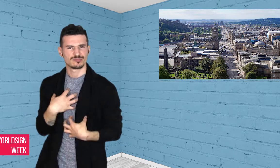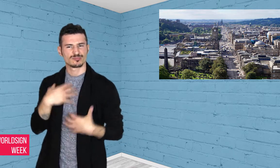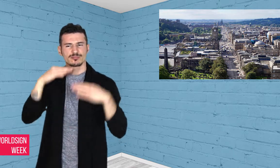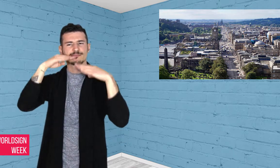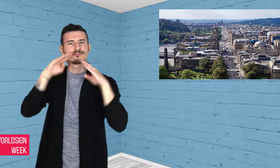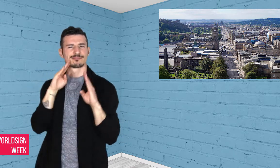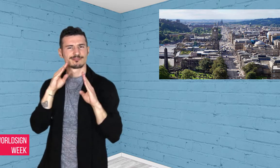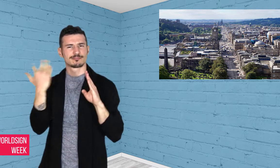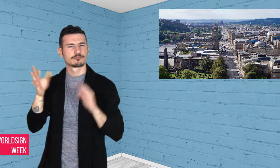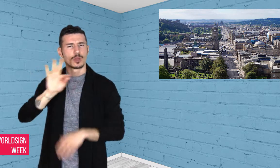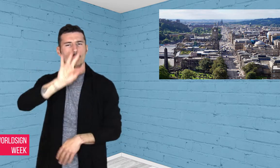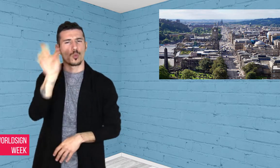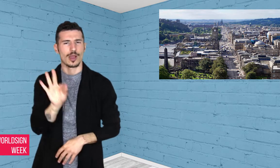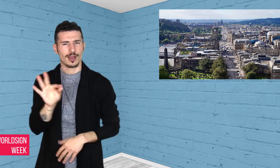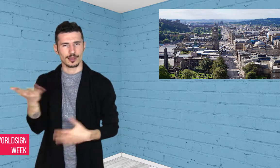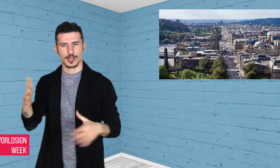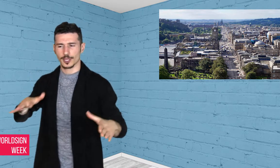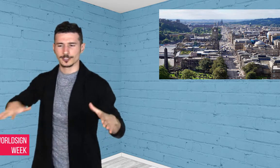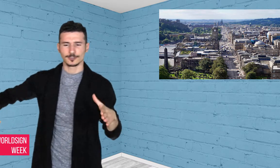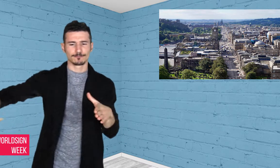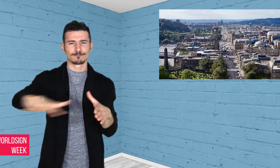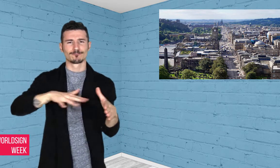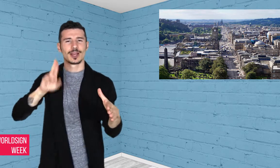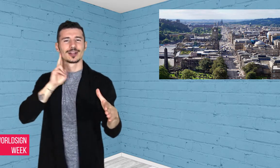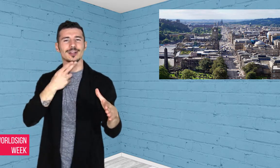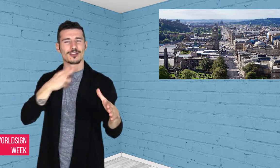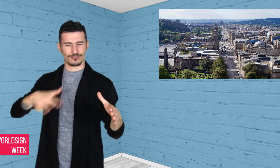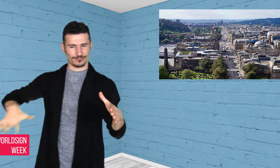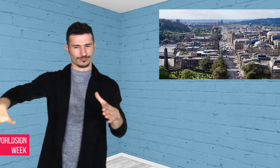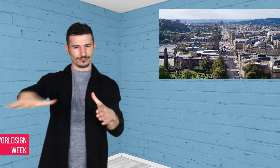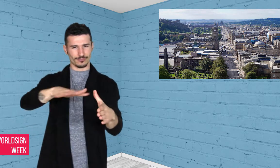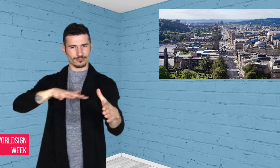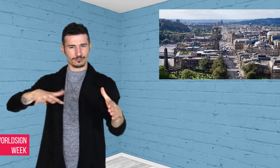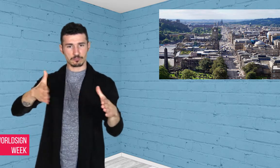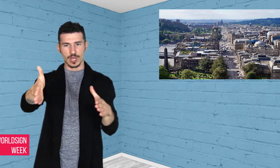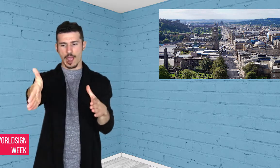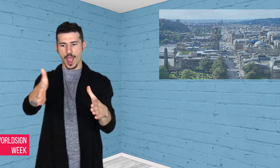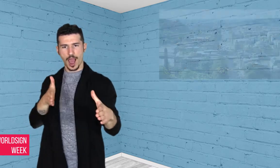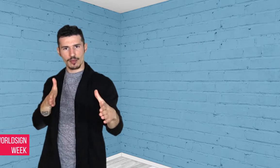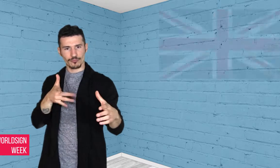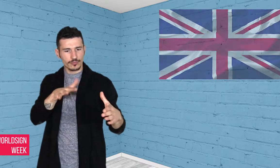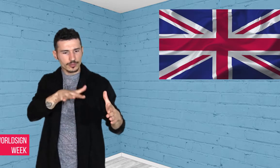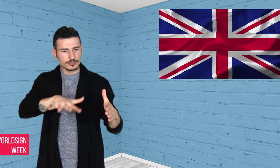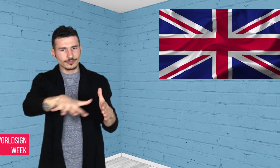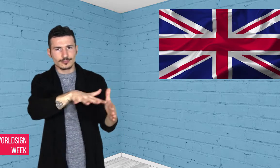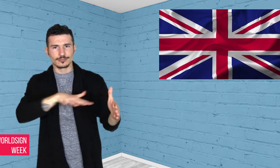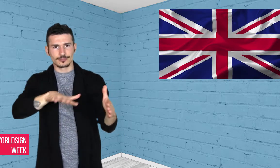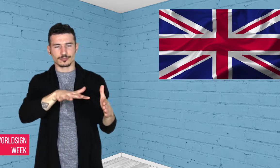concern and disappointment that more